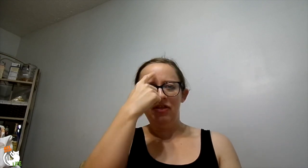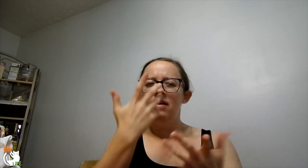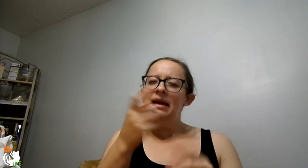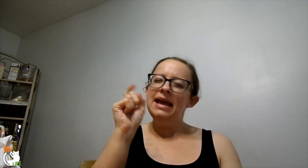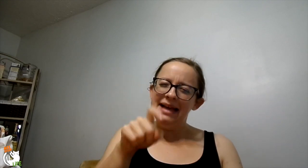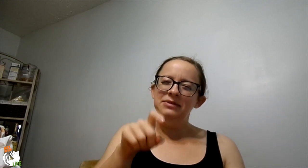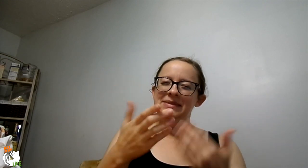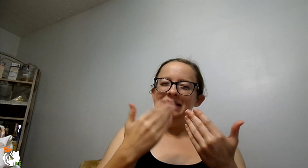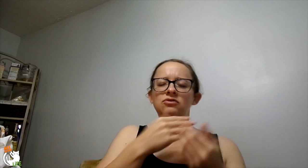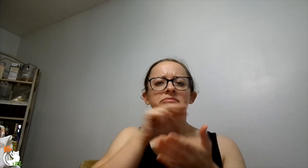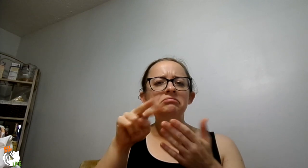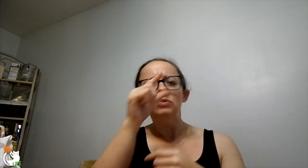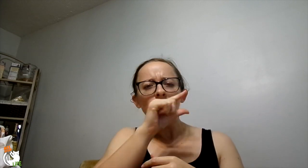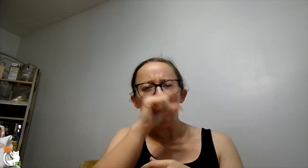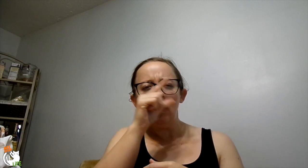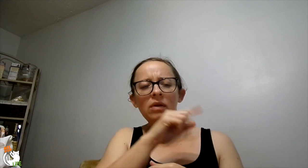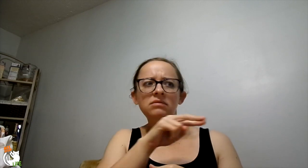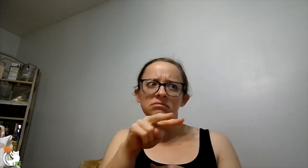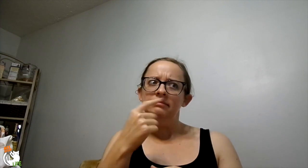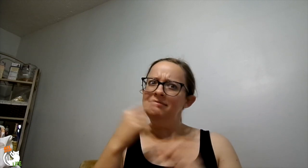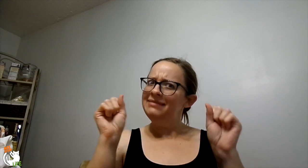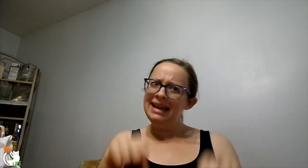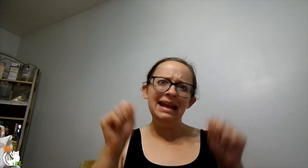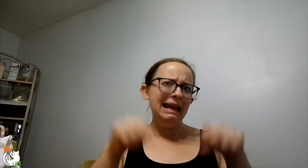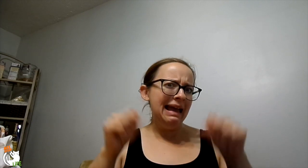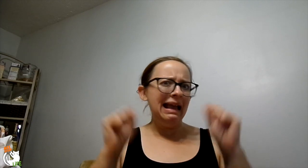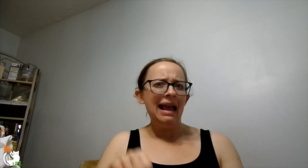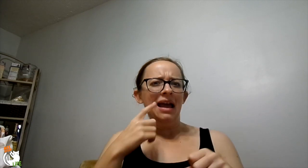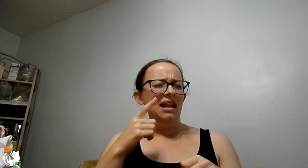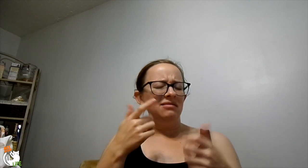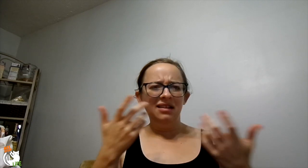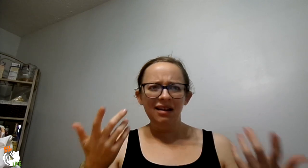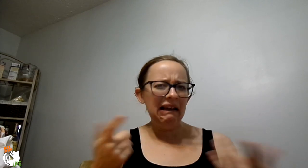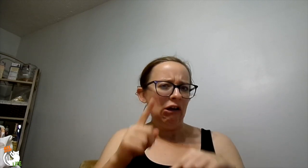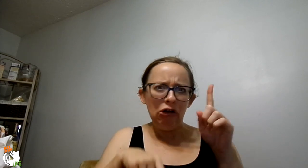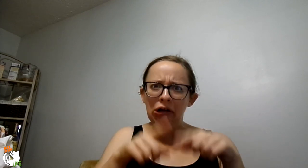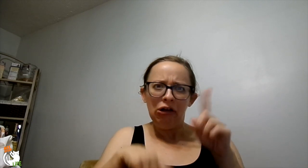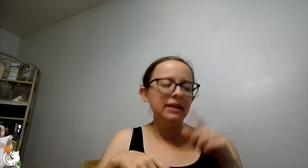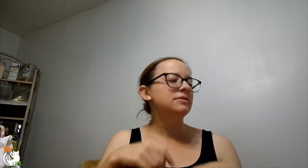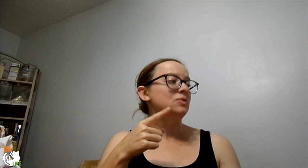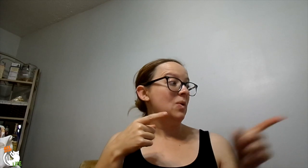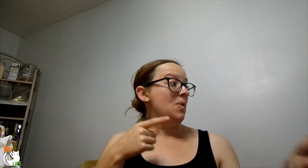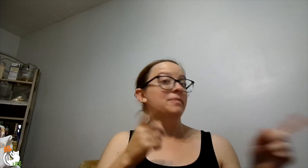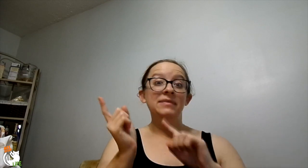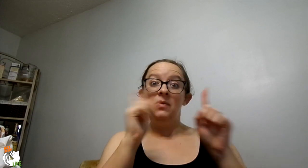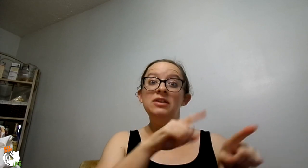But then recently I thought, no there's got to be an easier way. So I Googled it and it said yes you can do it. But I can't figure it out.